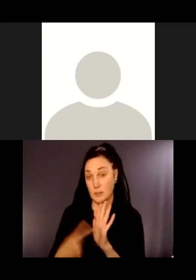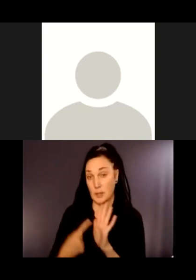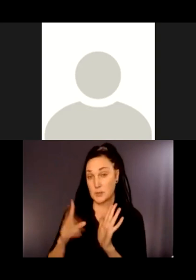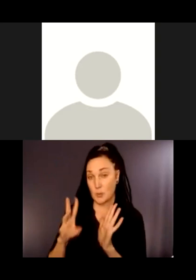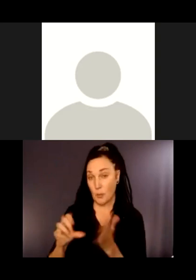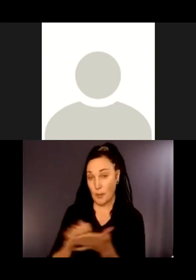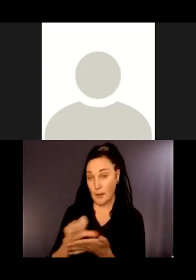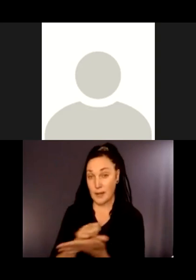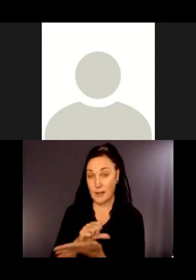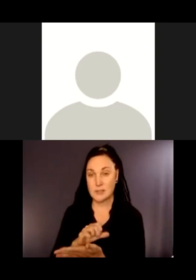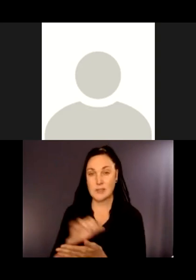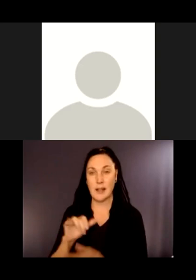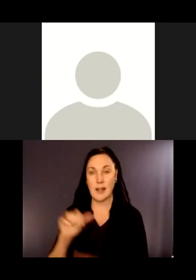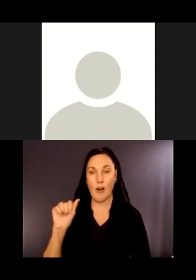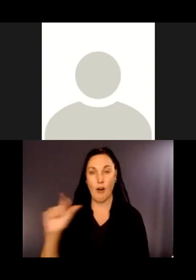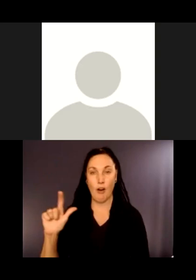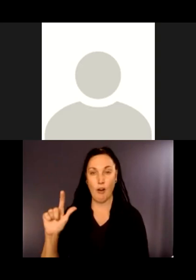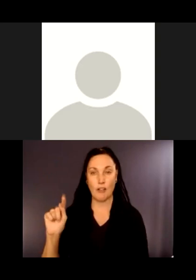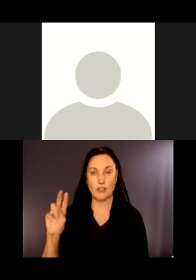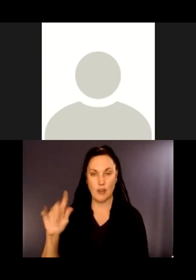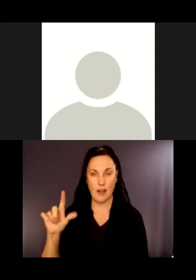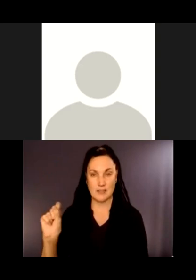Sometimes the websites, like aAl Trails, have good descriptions